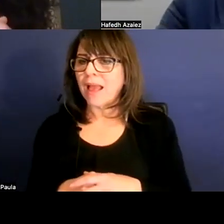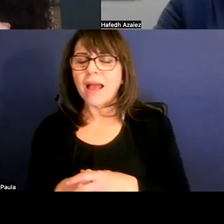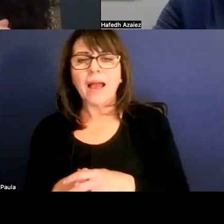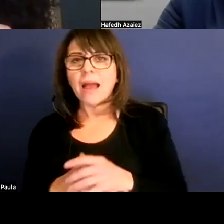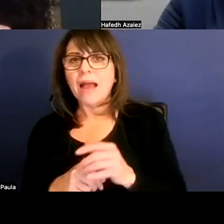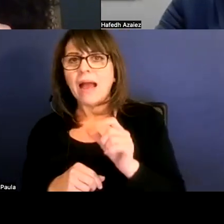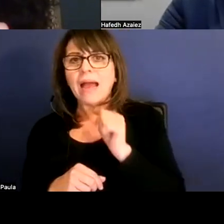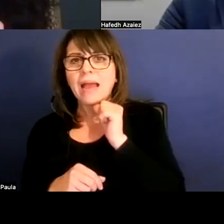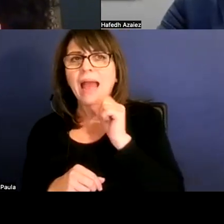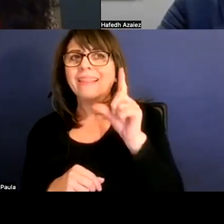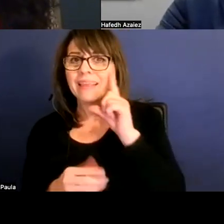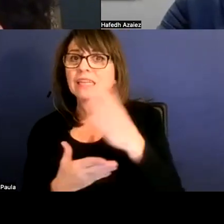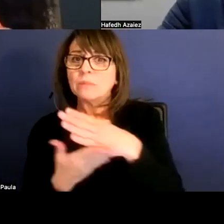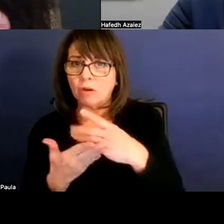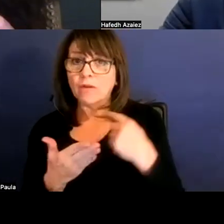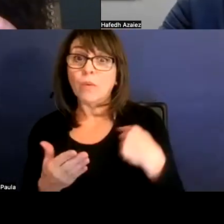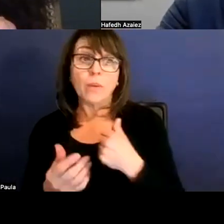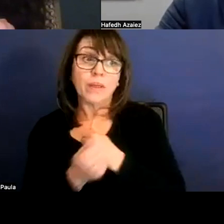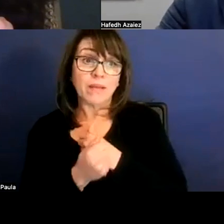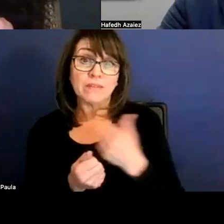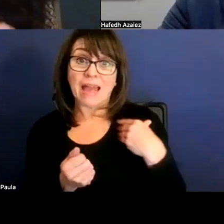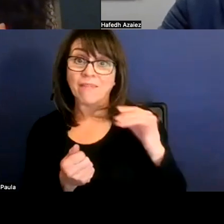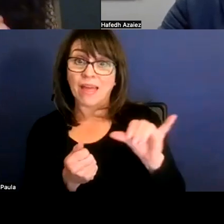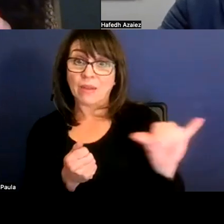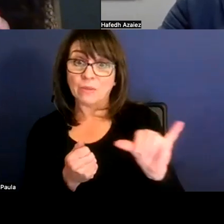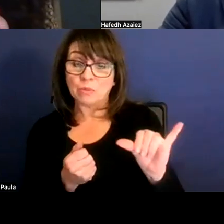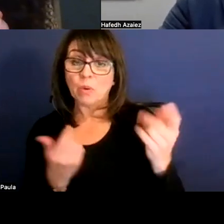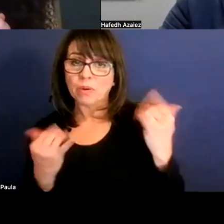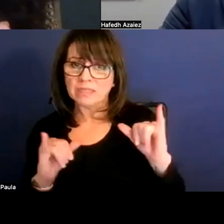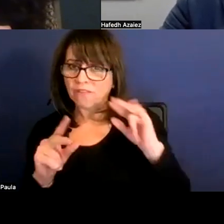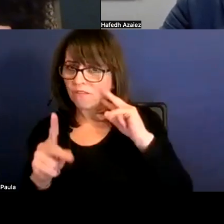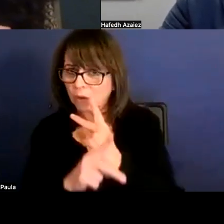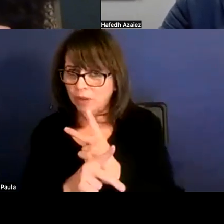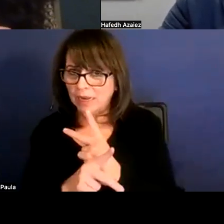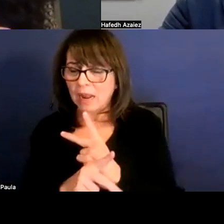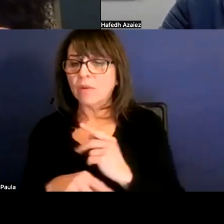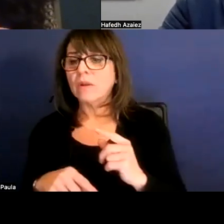I mean, we'd love to have that, too, but we are still working on it. And that's one of the reasons why